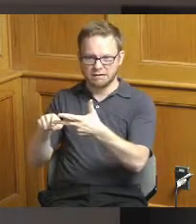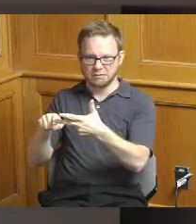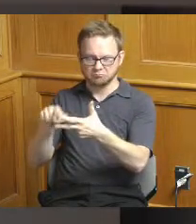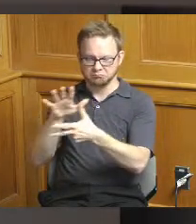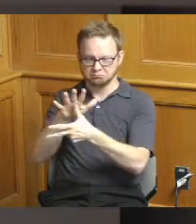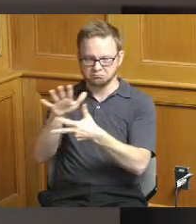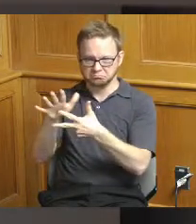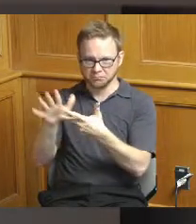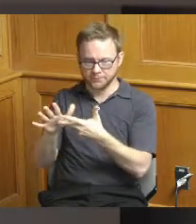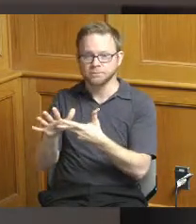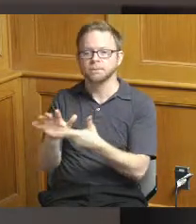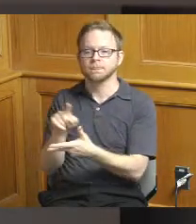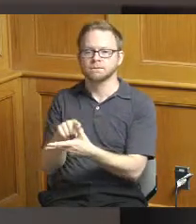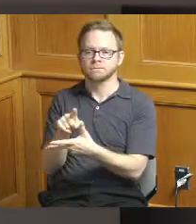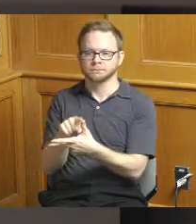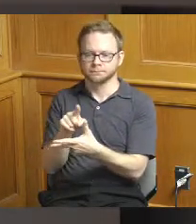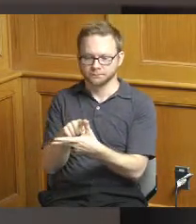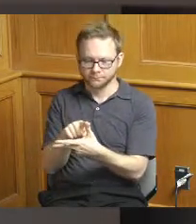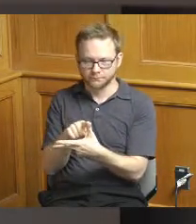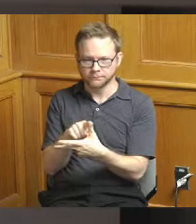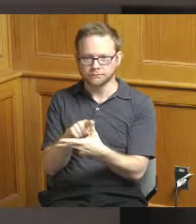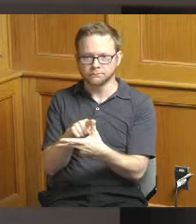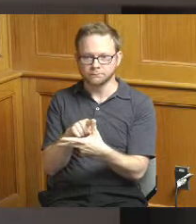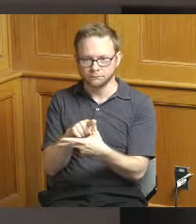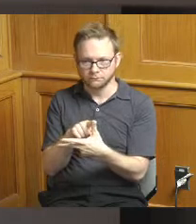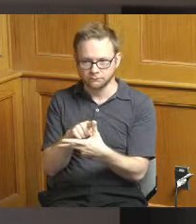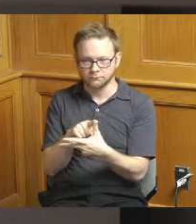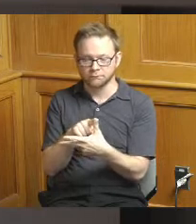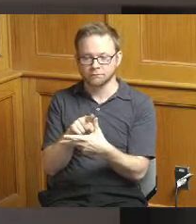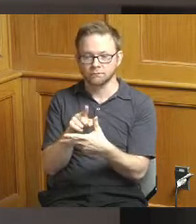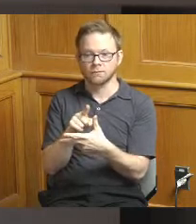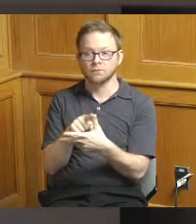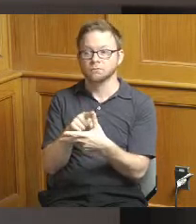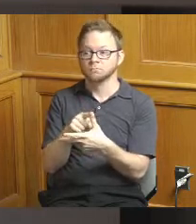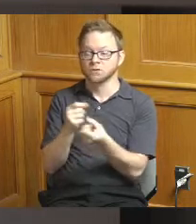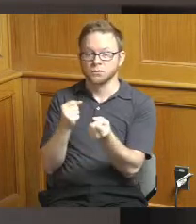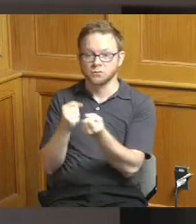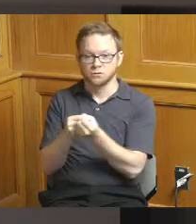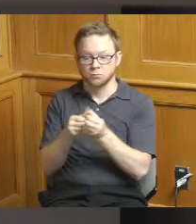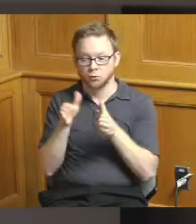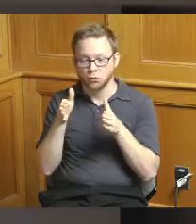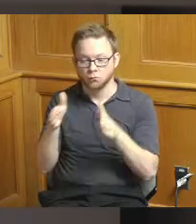we'd be able to have funding dedicated towards road improvements that would help them jump start